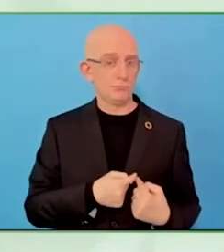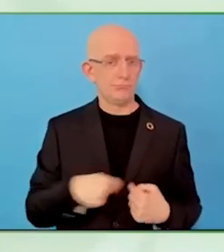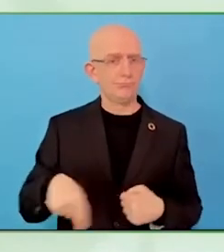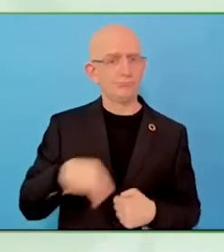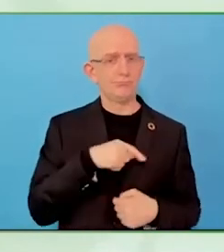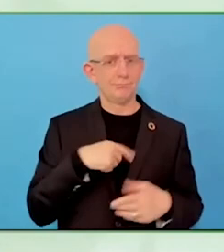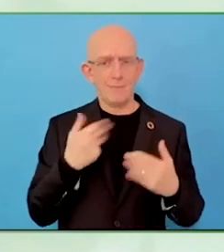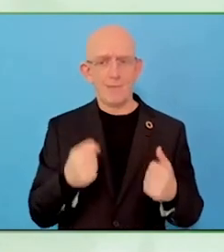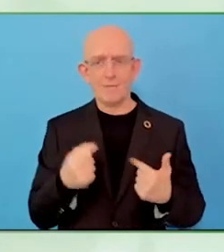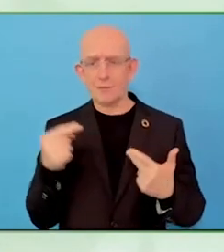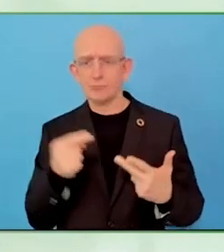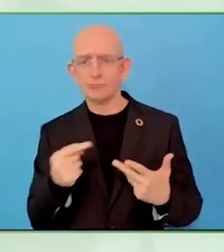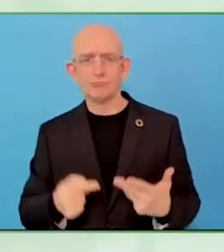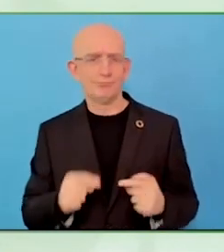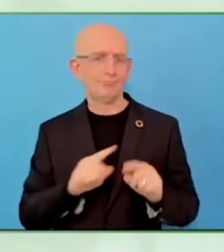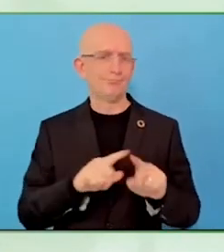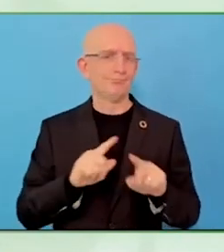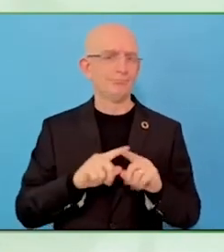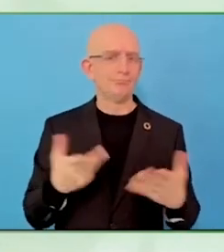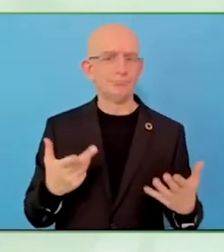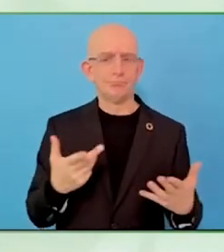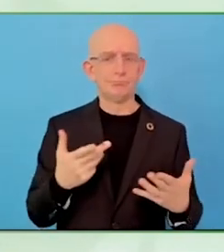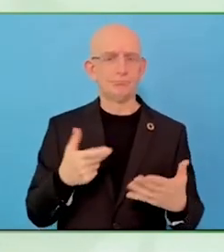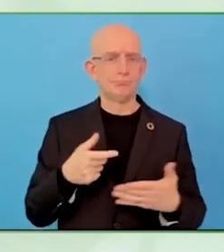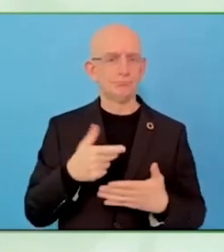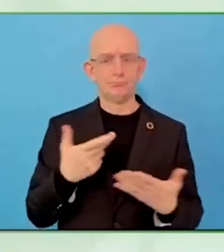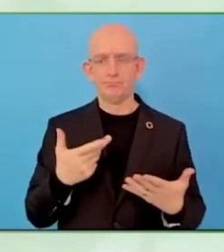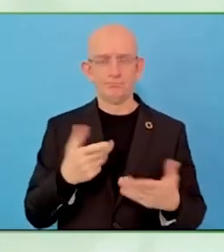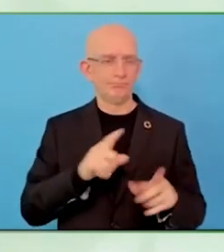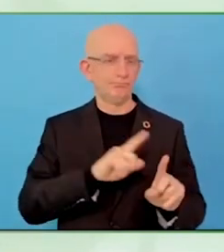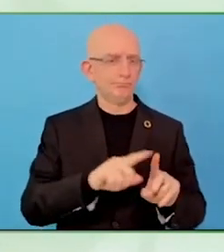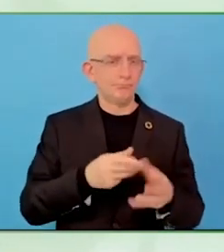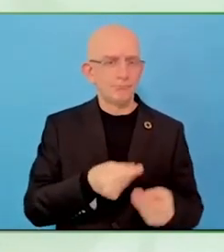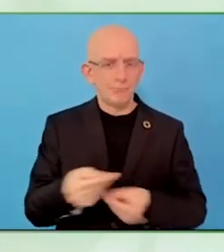we used to post something about creating artwork.